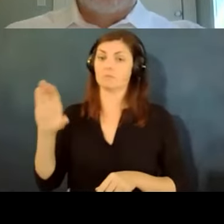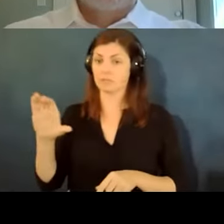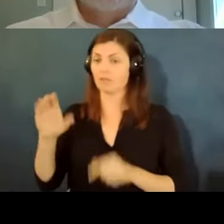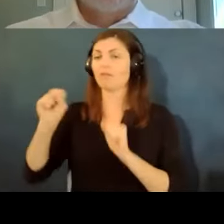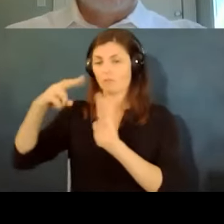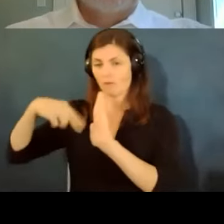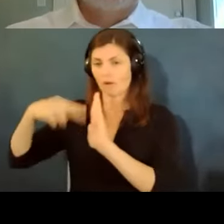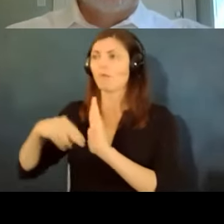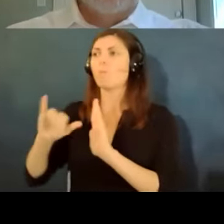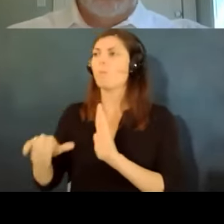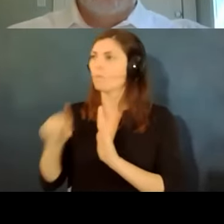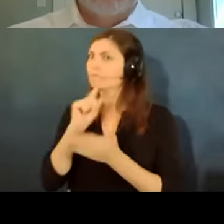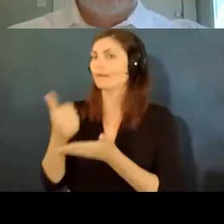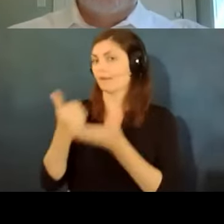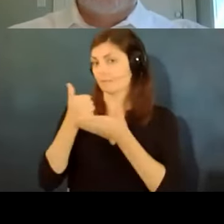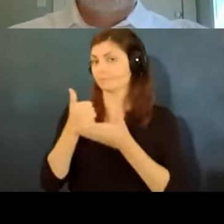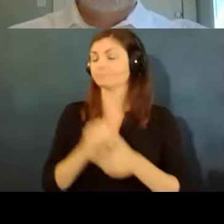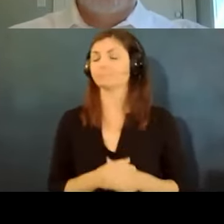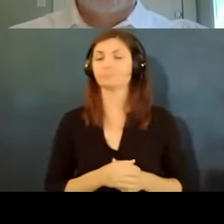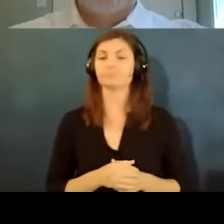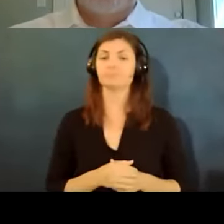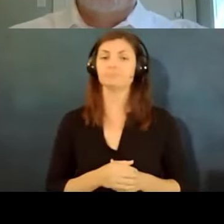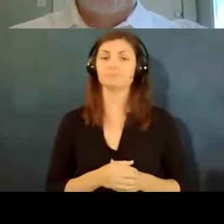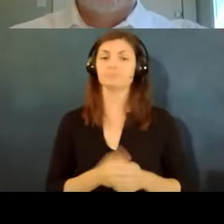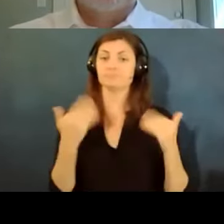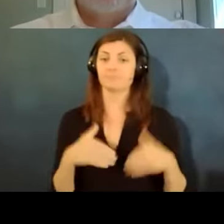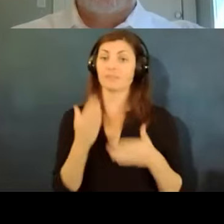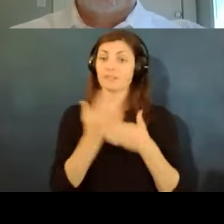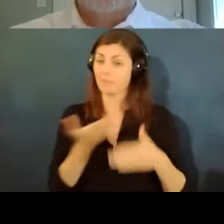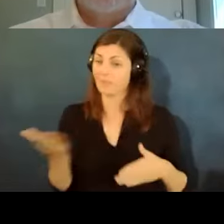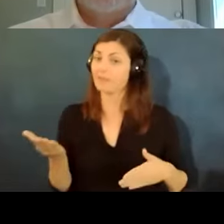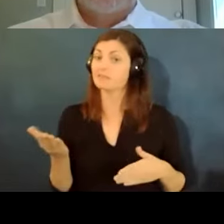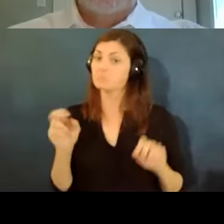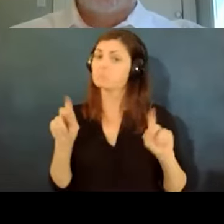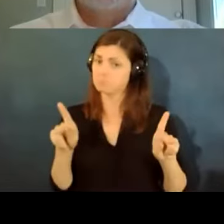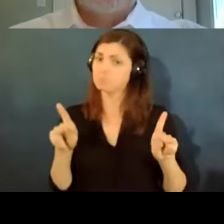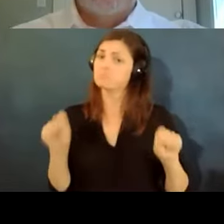some of the things that are okay for the employee employer to do of current